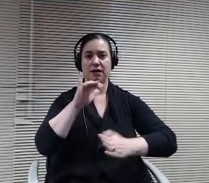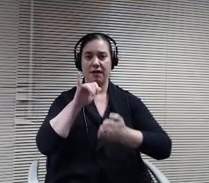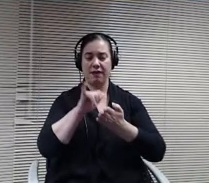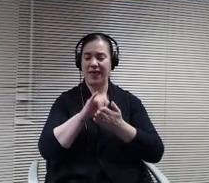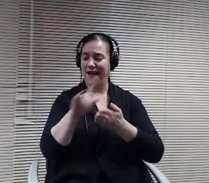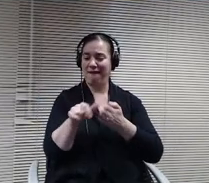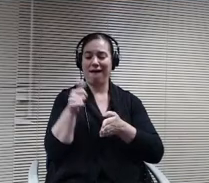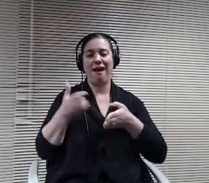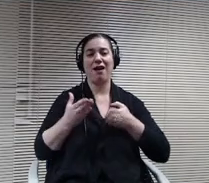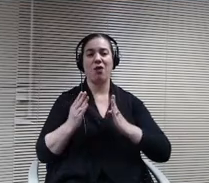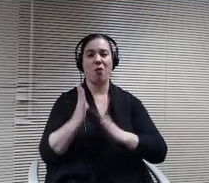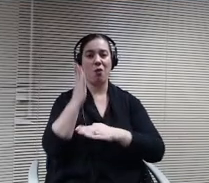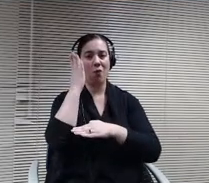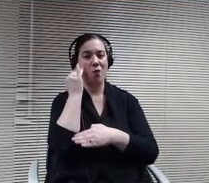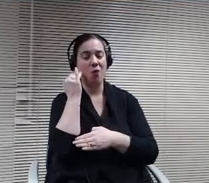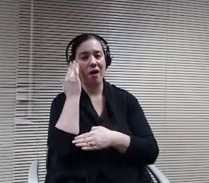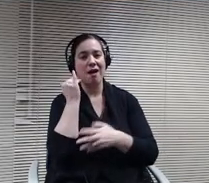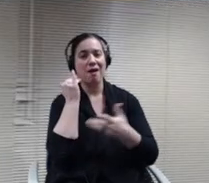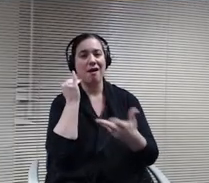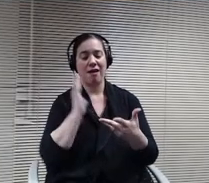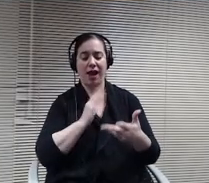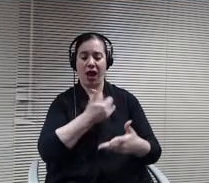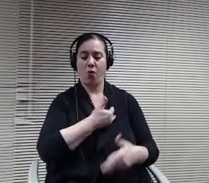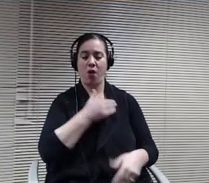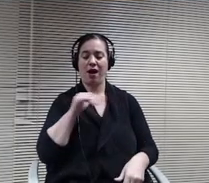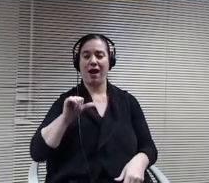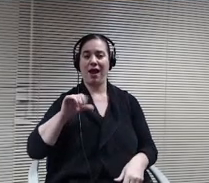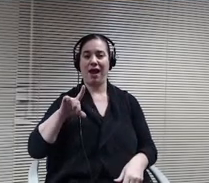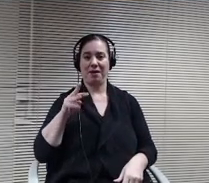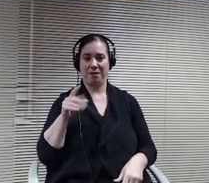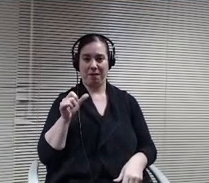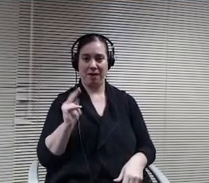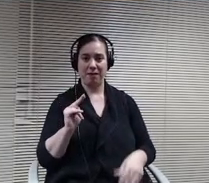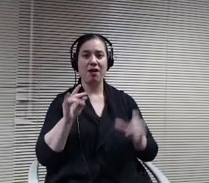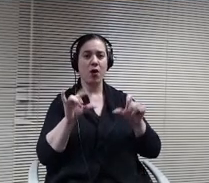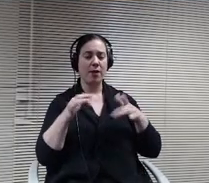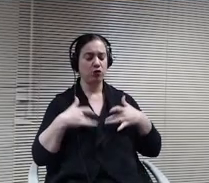able to work with teachers on how to balance that and make